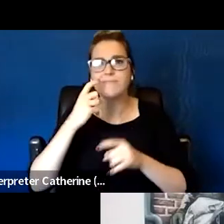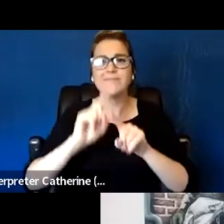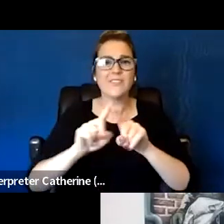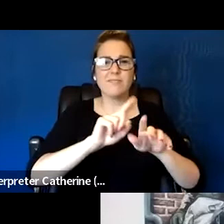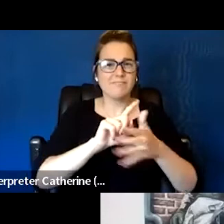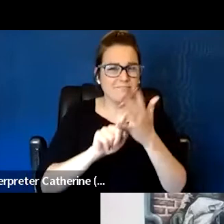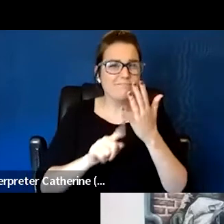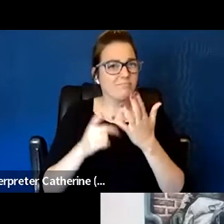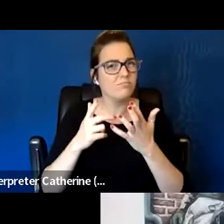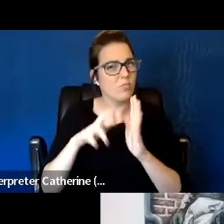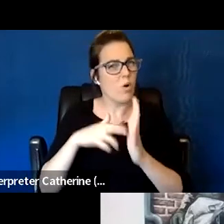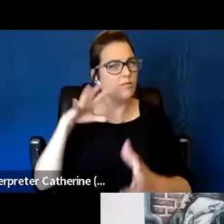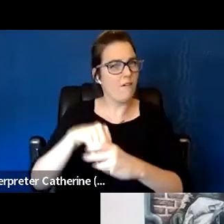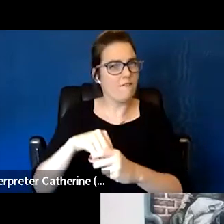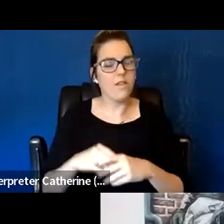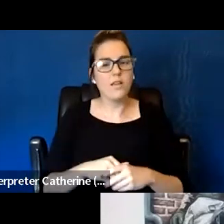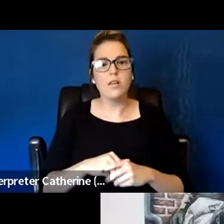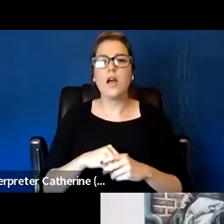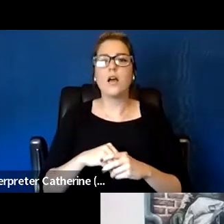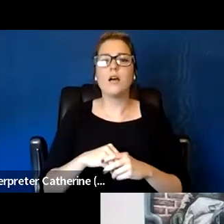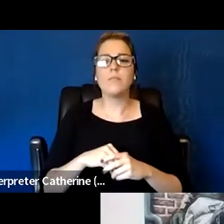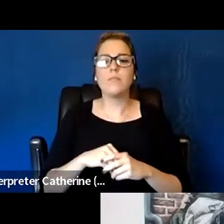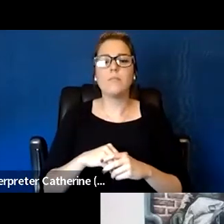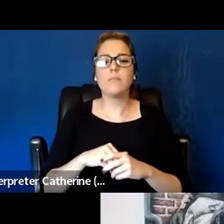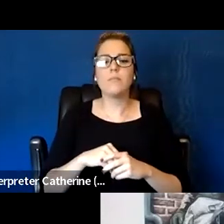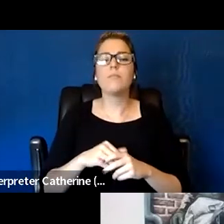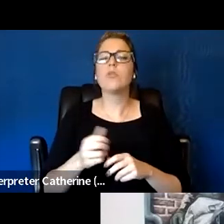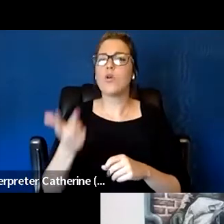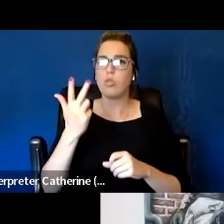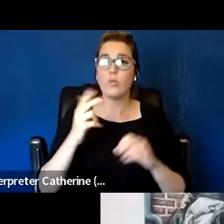that goes into what these three organizations are doing.